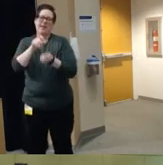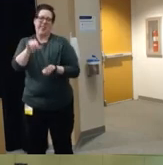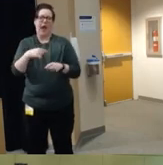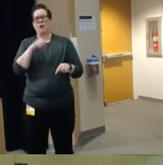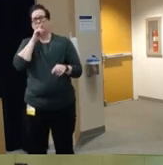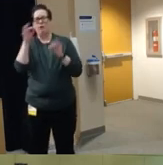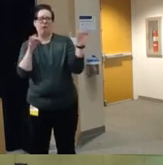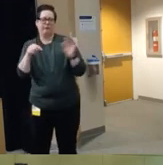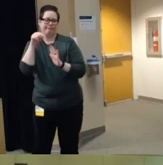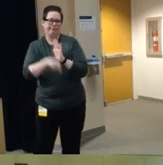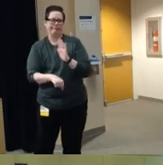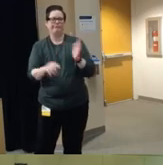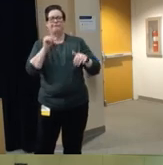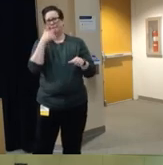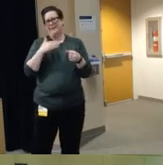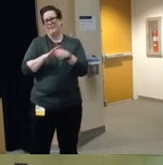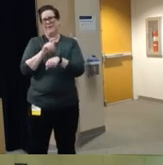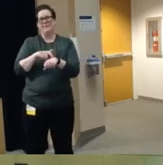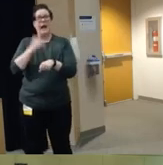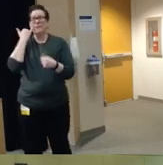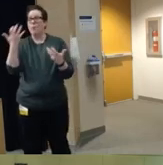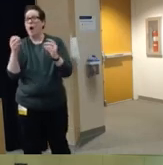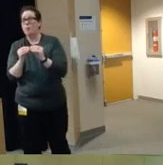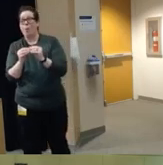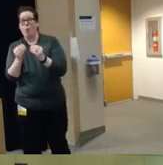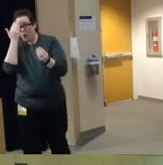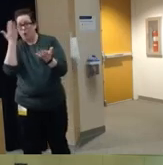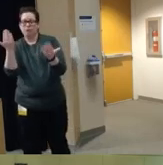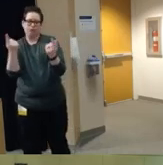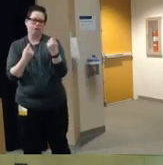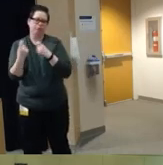share that with folks afterward if they want to know more about the the ins and outs of um